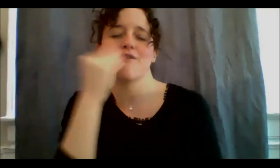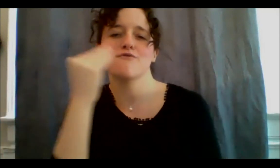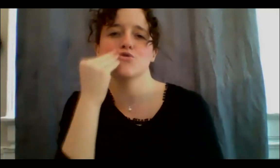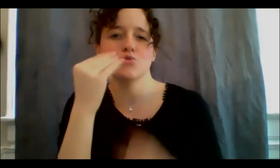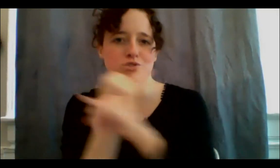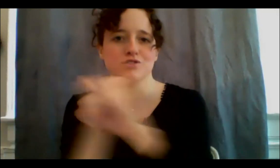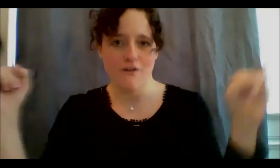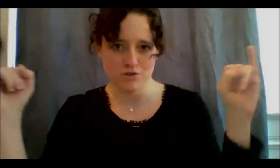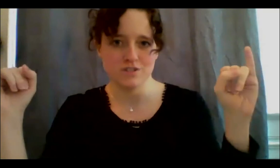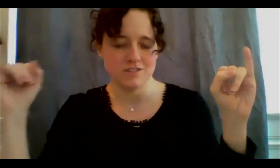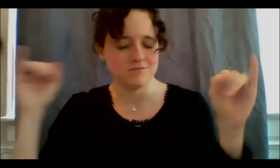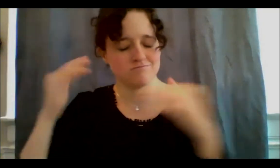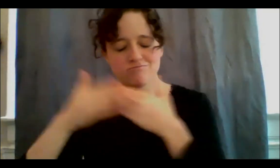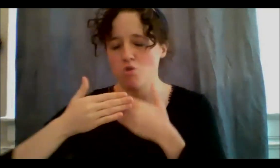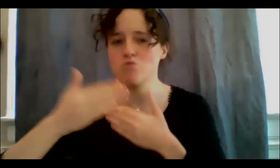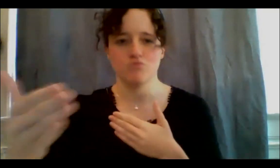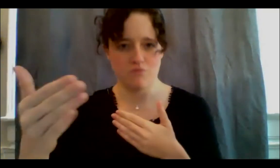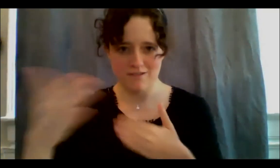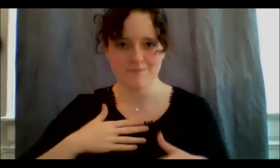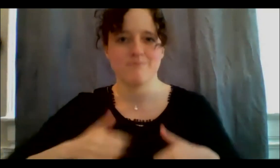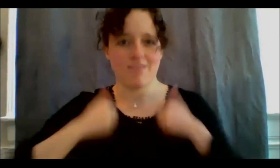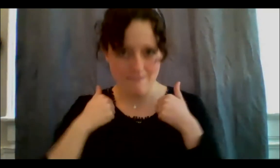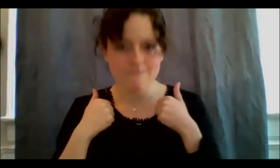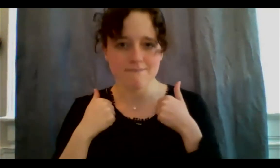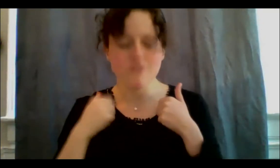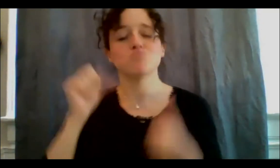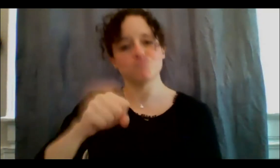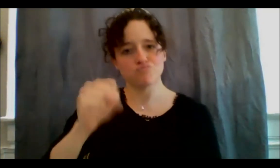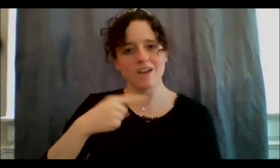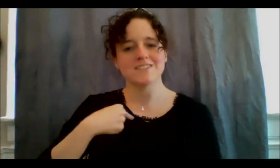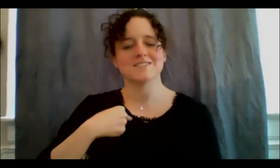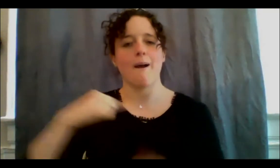is to find out about the plants, so yes, I'm an Indigenous chef, I have gone all